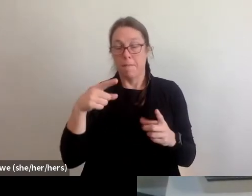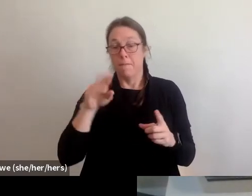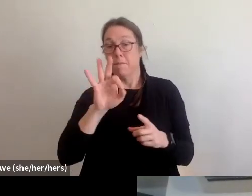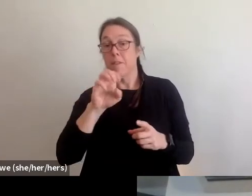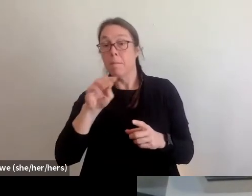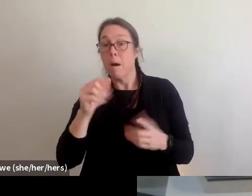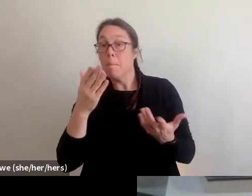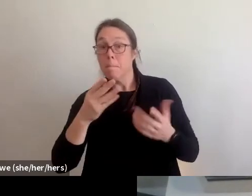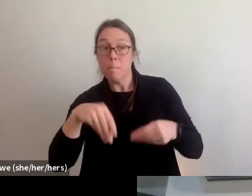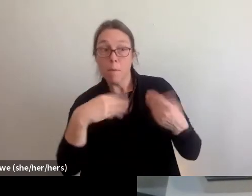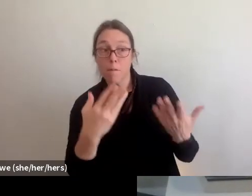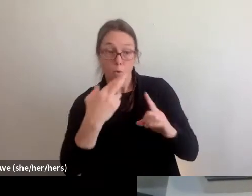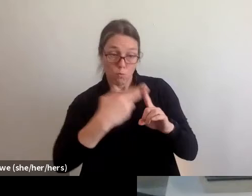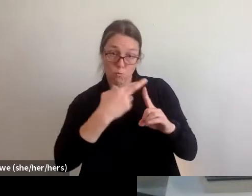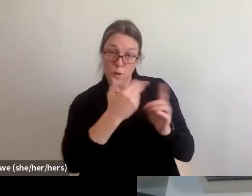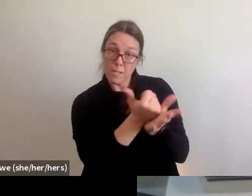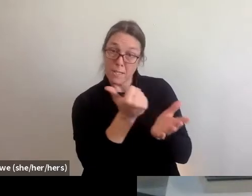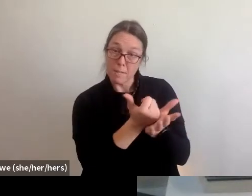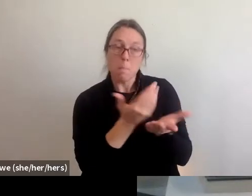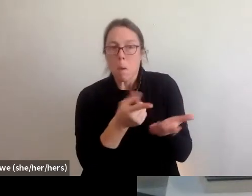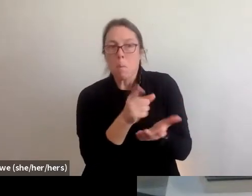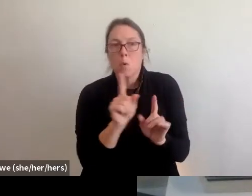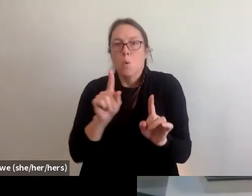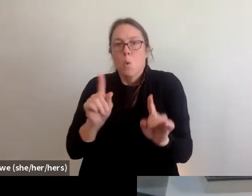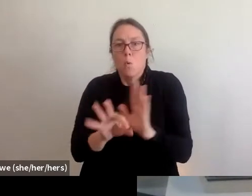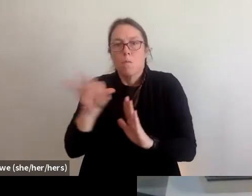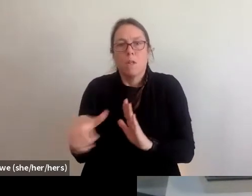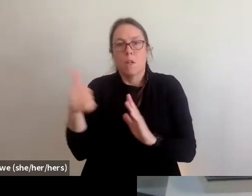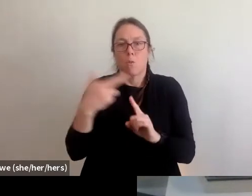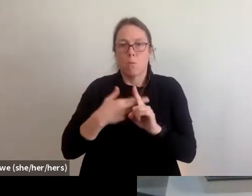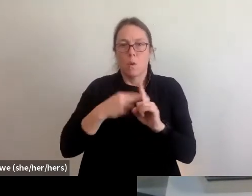to stay in a rental home in the area